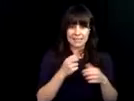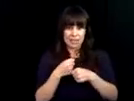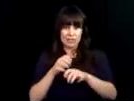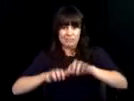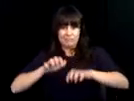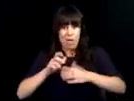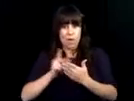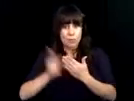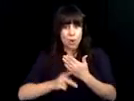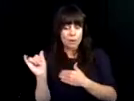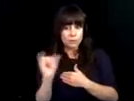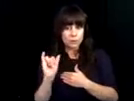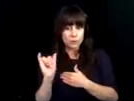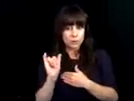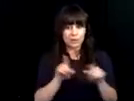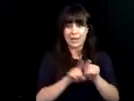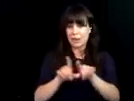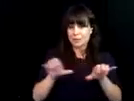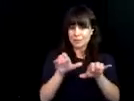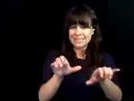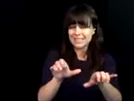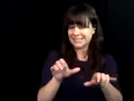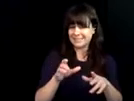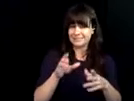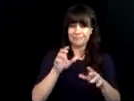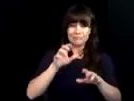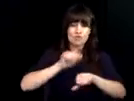visually impaired all assemble and program tiny microbots.